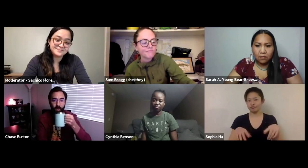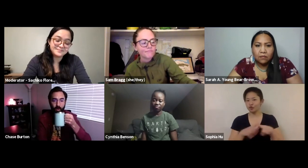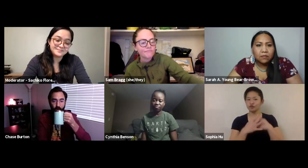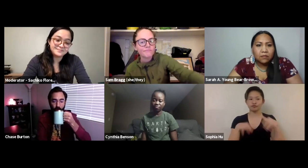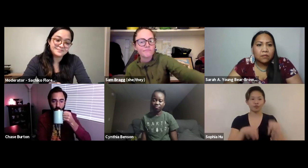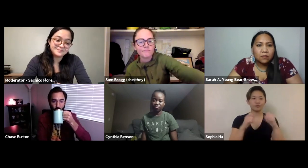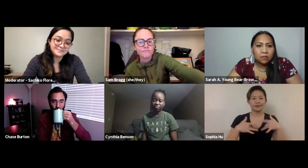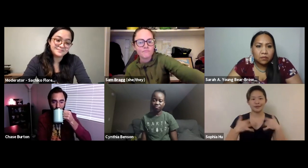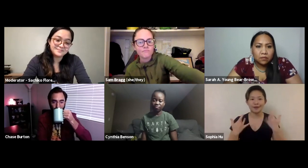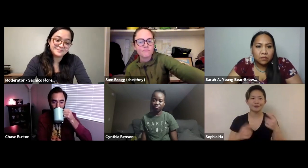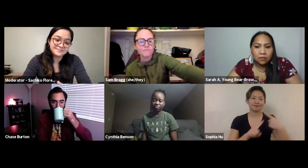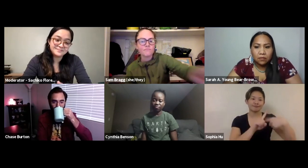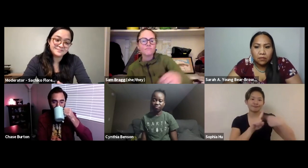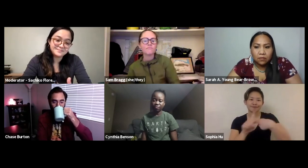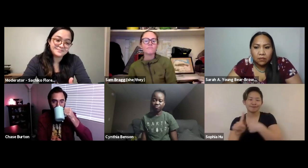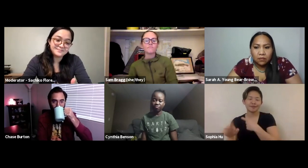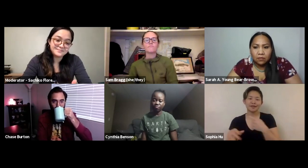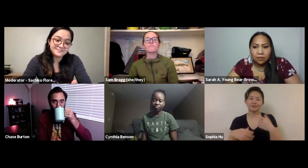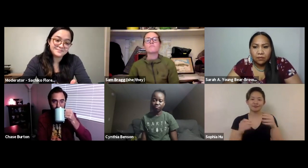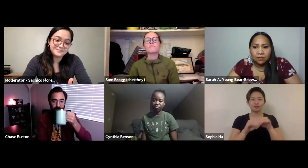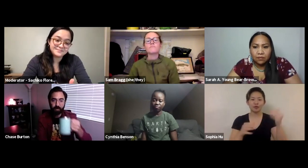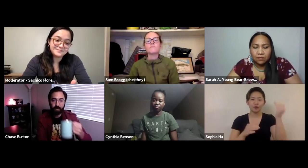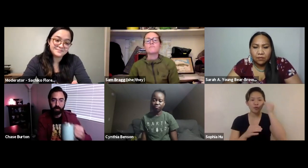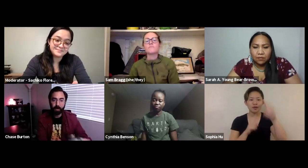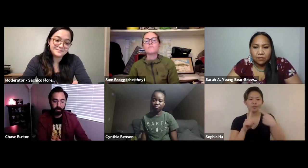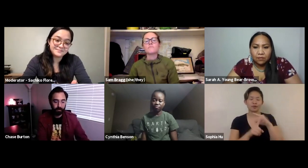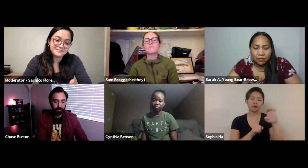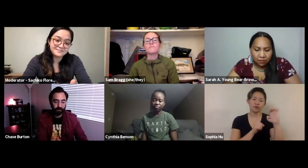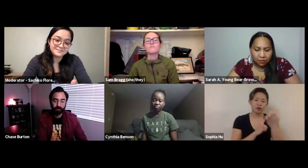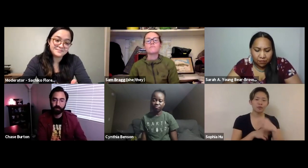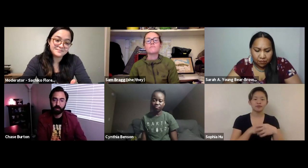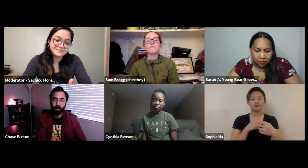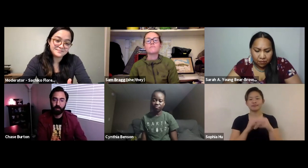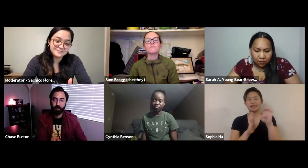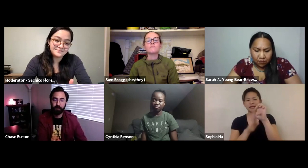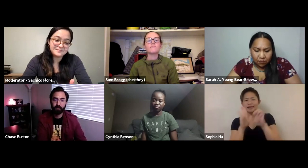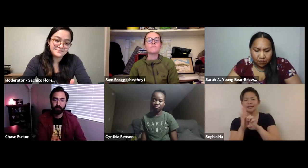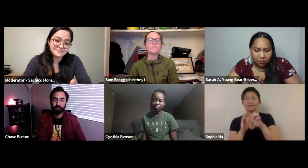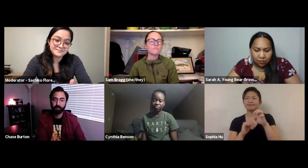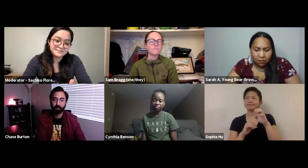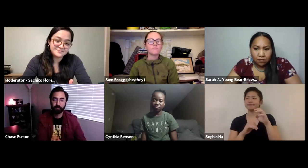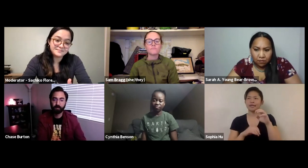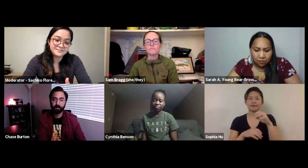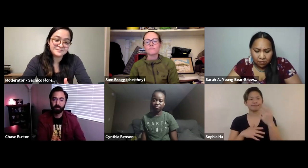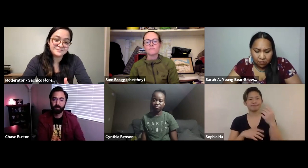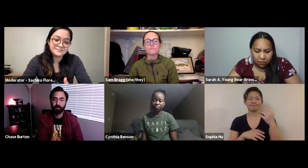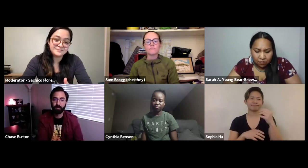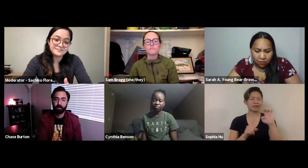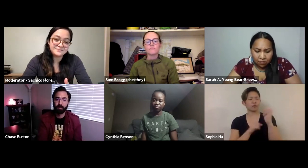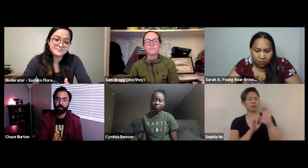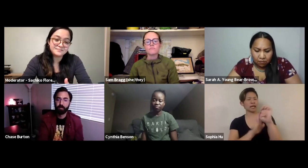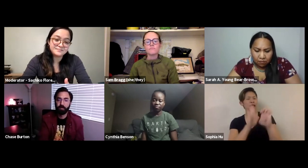I started hosting events monthly and just spreading awareness about the environment,